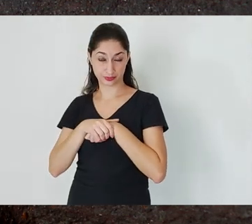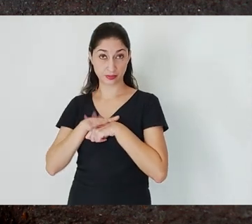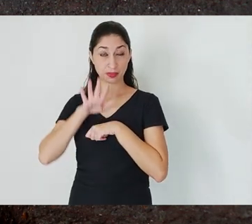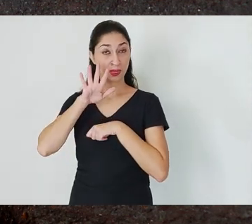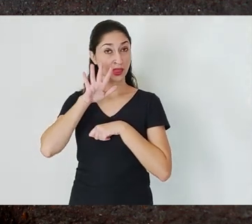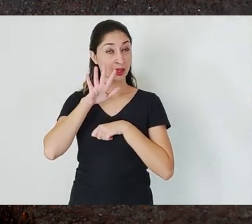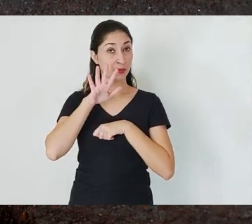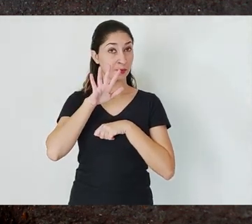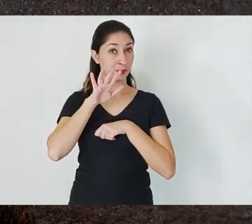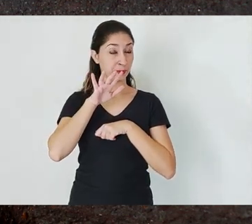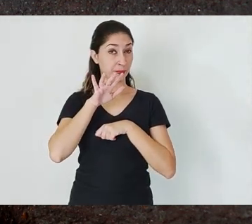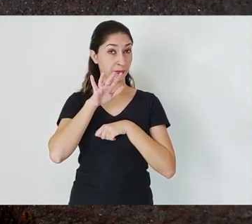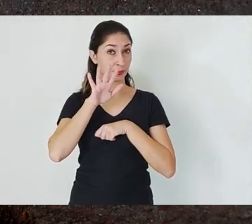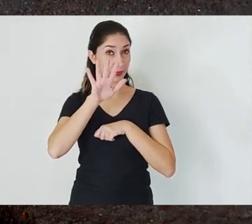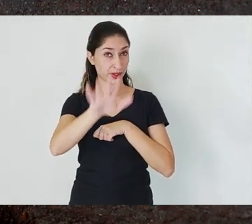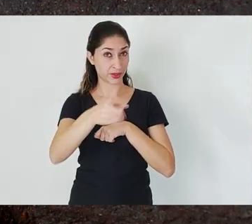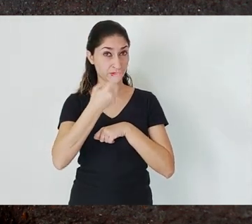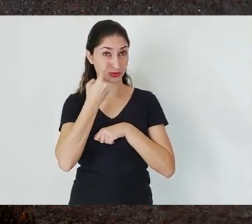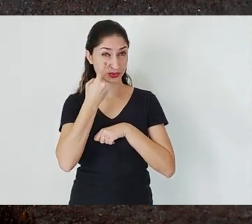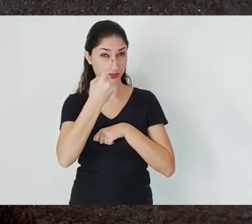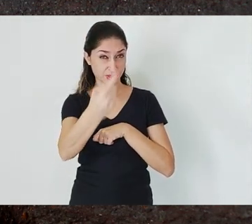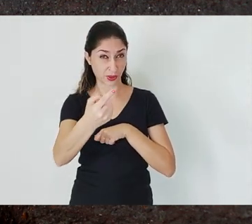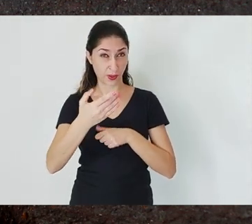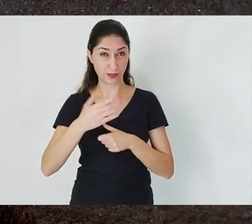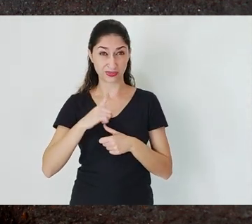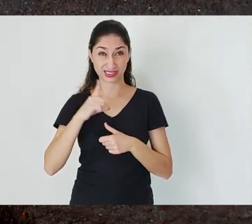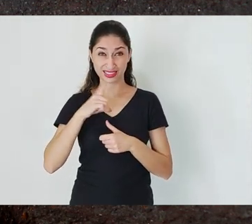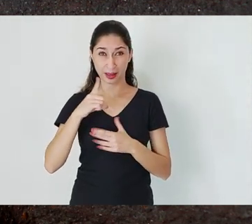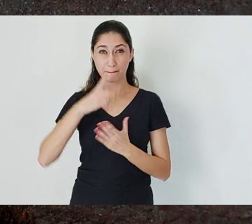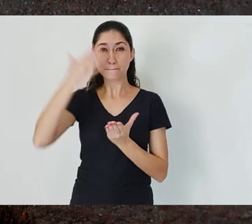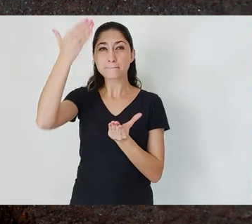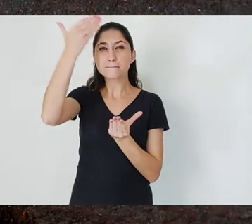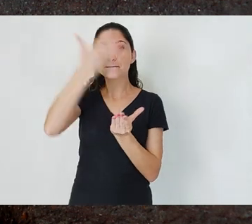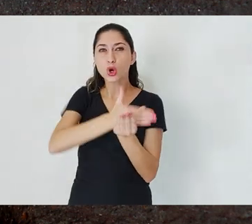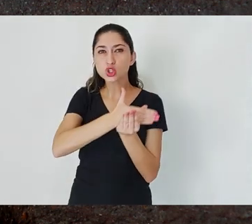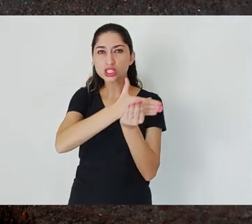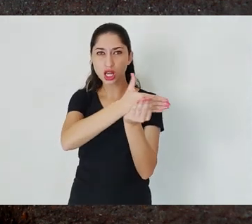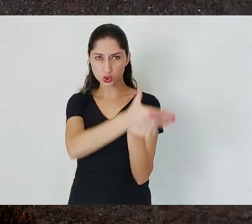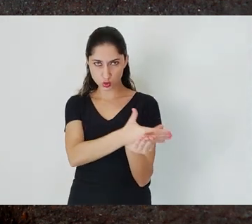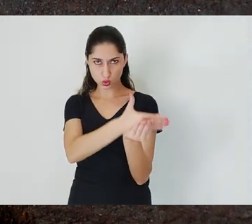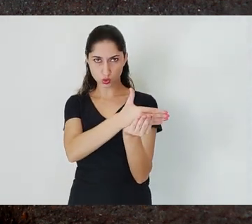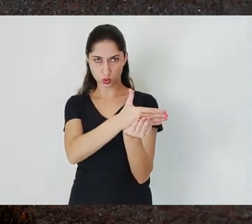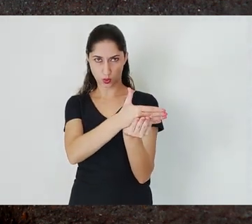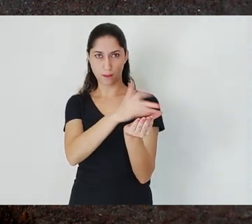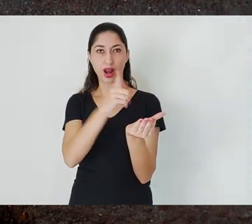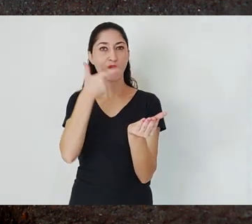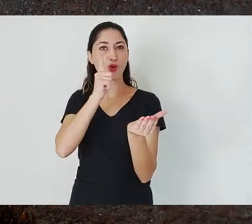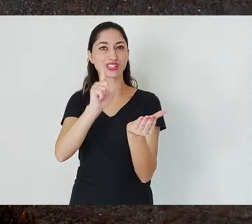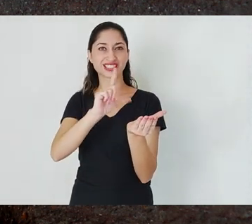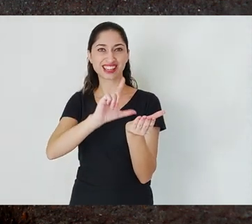even in the permit processing steps we can see that the entrepreneur and